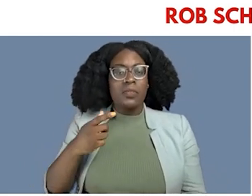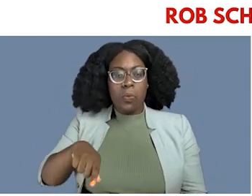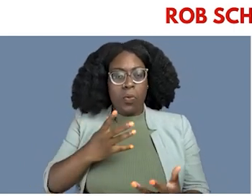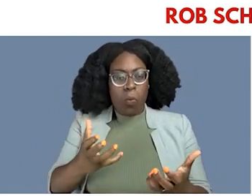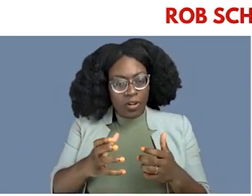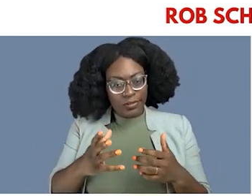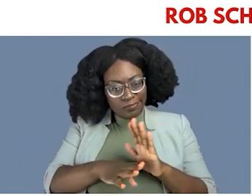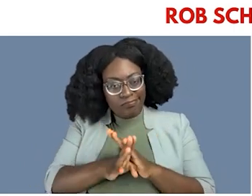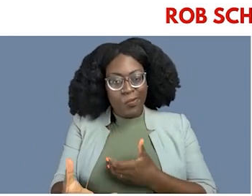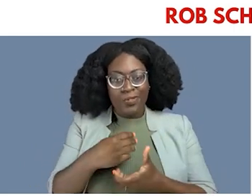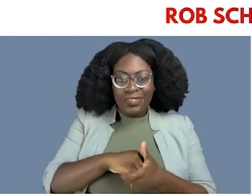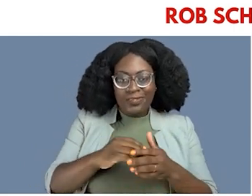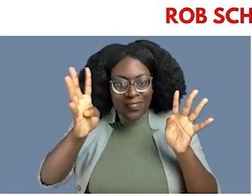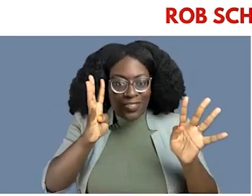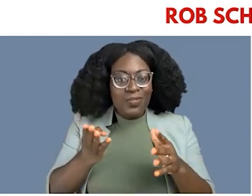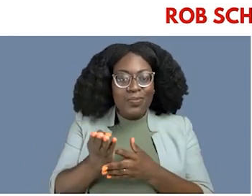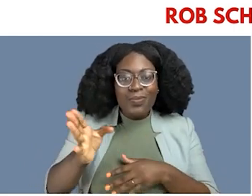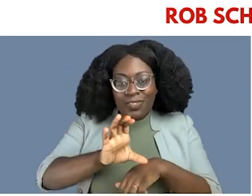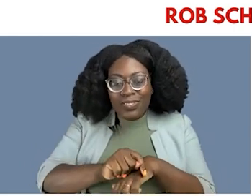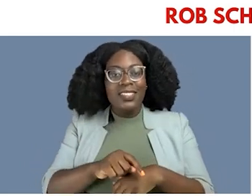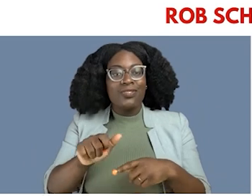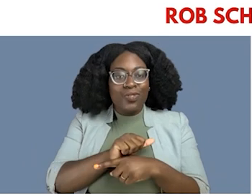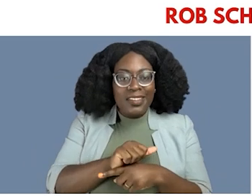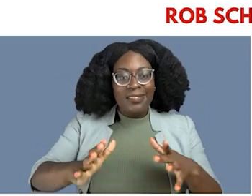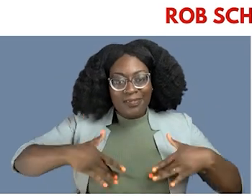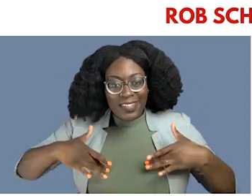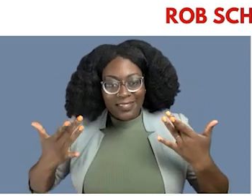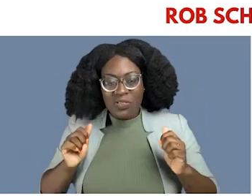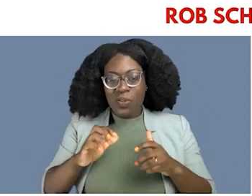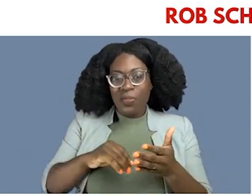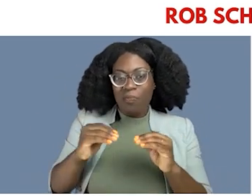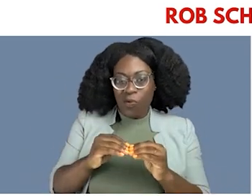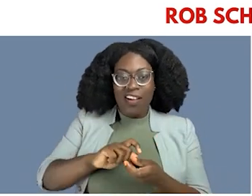innovation through training, consulting, and events. You can learn more about us at change